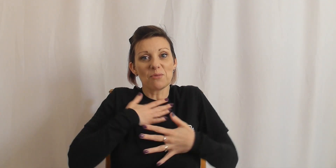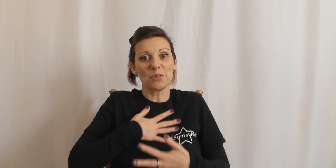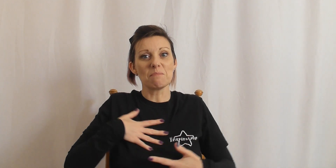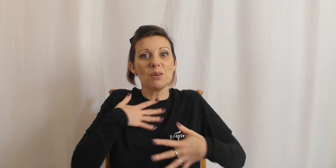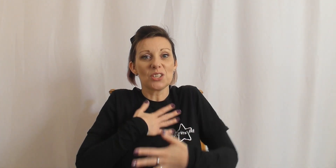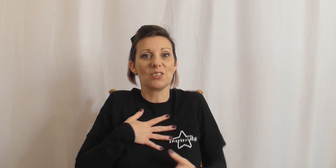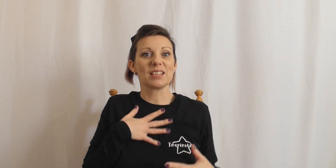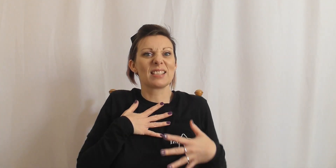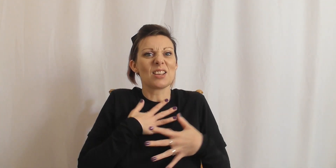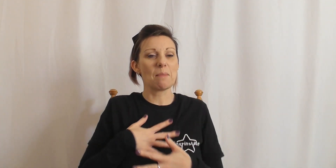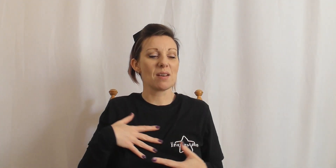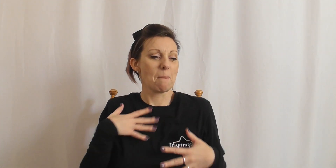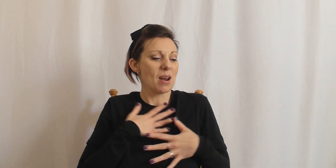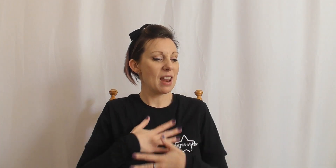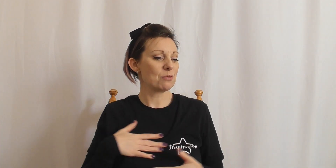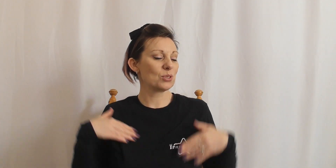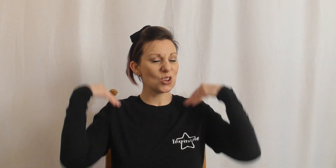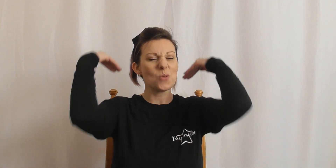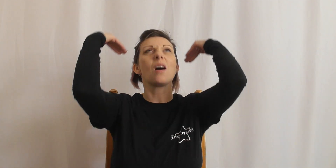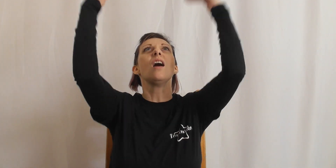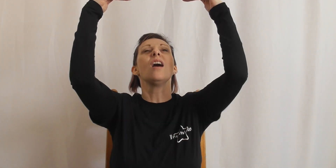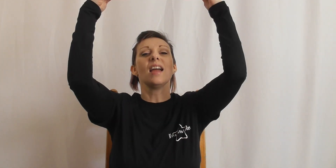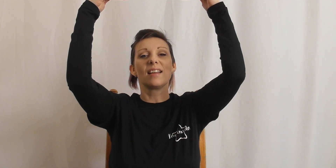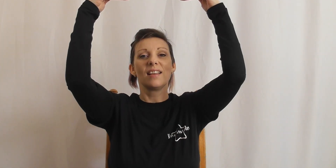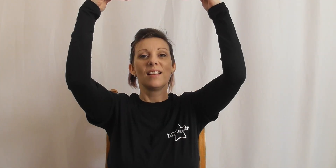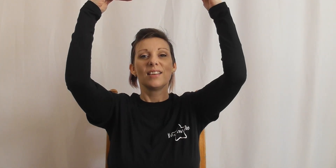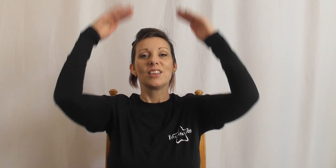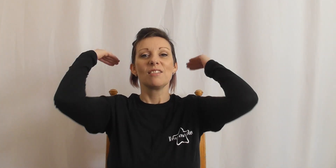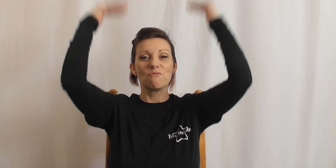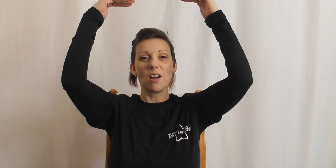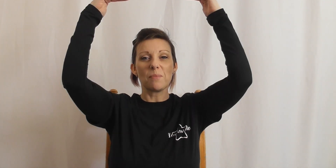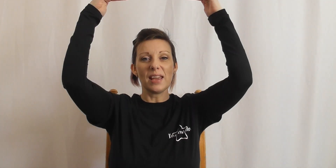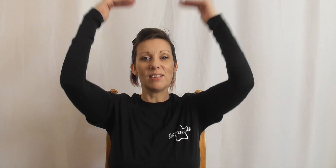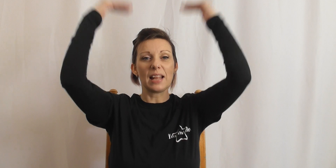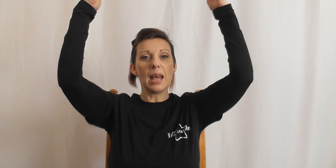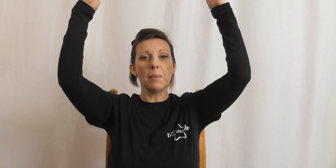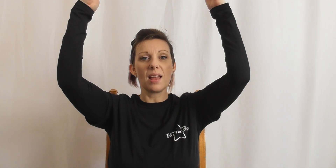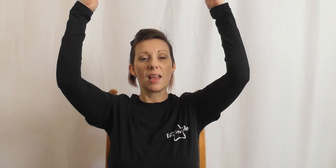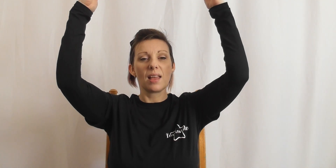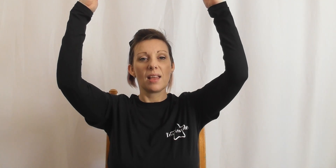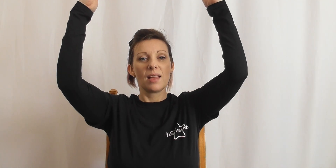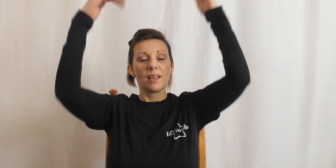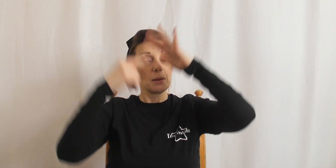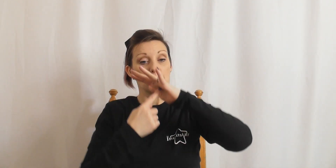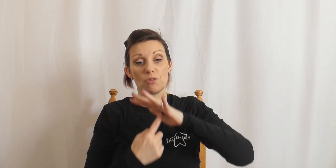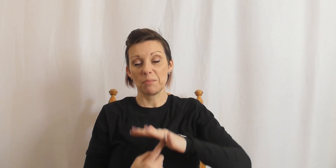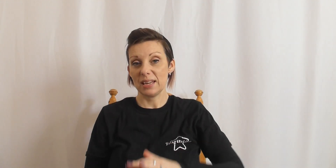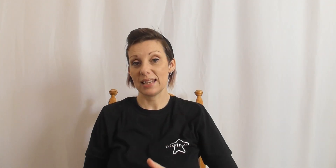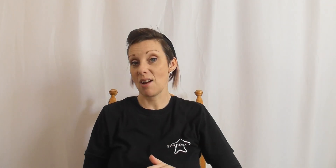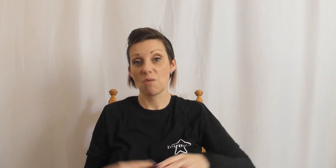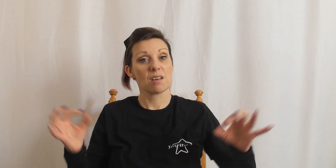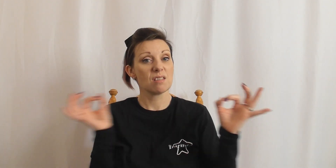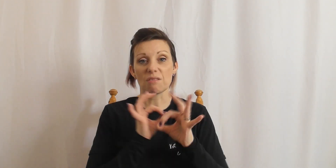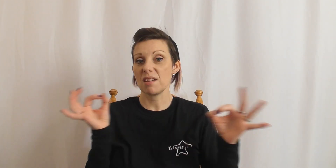your emotion, your excitement. My levels too high, right up here it's the limit. Bring me down nothing